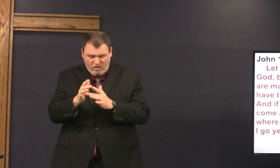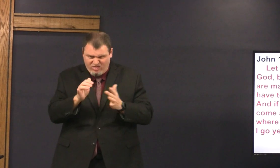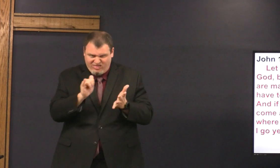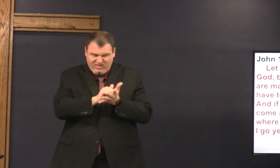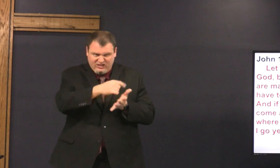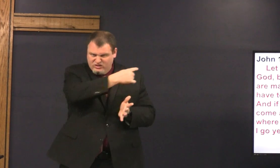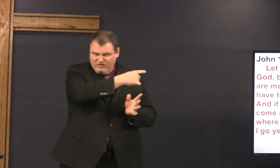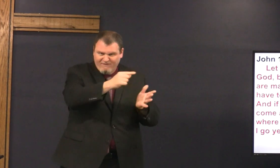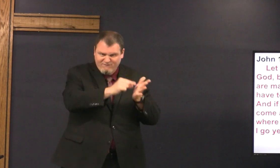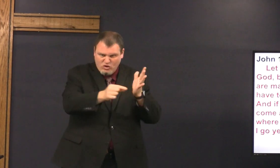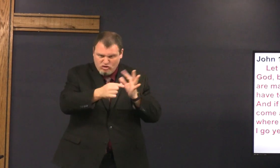of Jesus